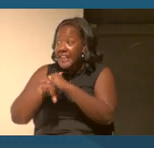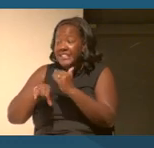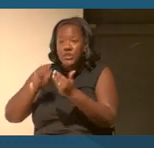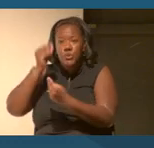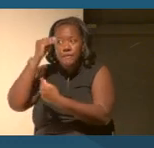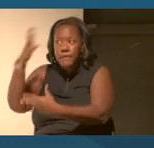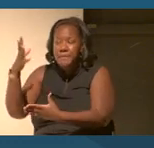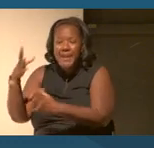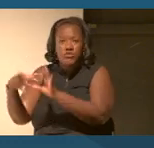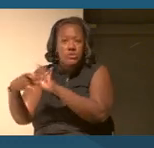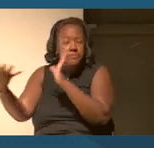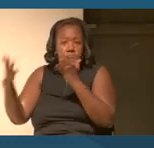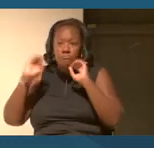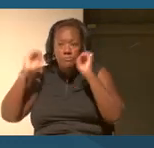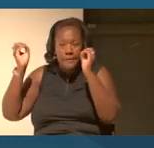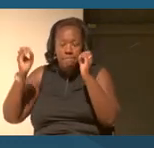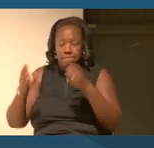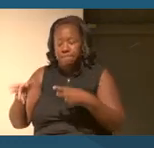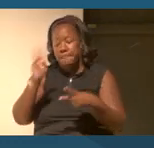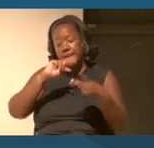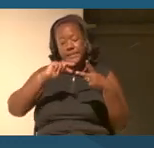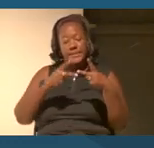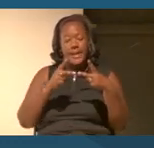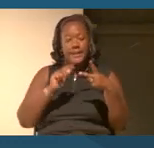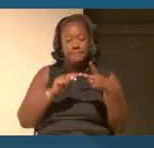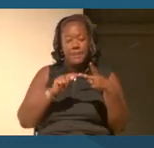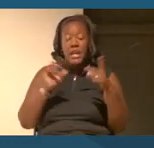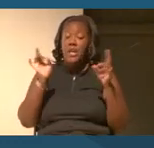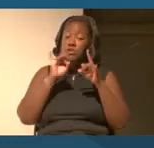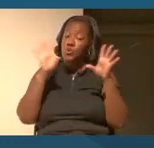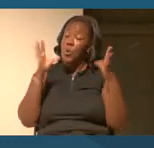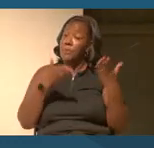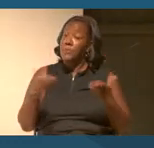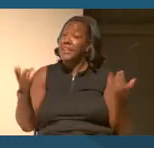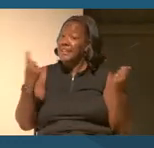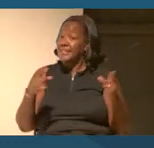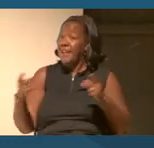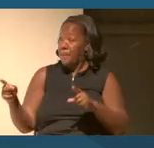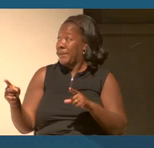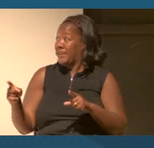Two, there's a horrible thing that's going across the nation that's having a chilling